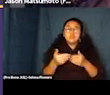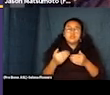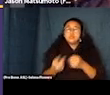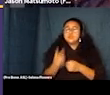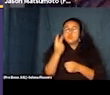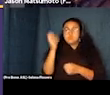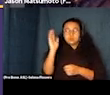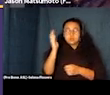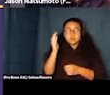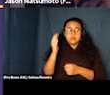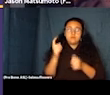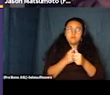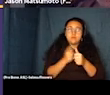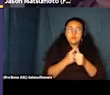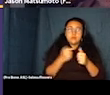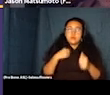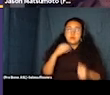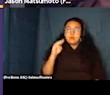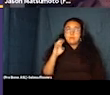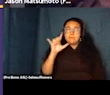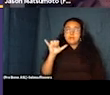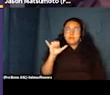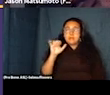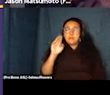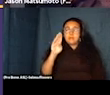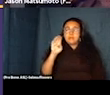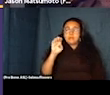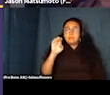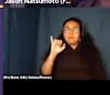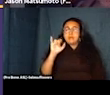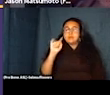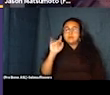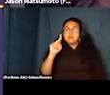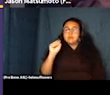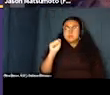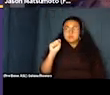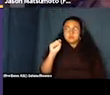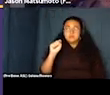First off, we have Emily Beitiks, who is an associate director at the Paul K Longmore institute on disability